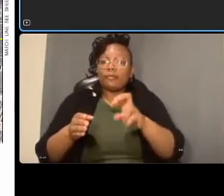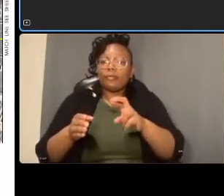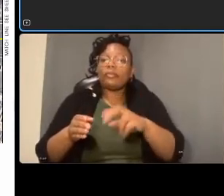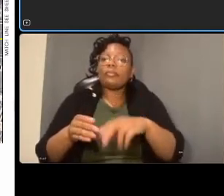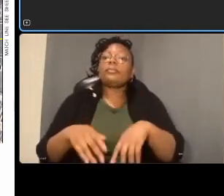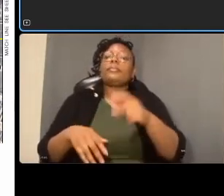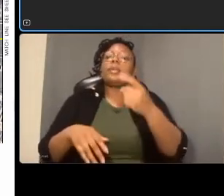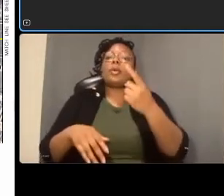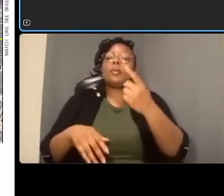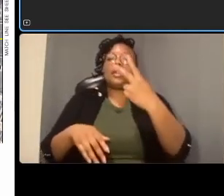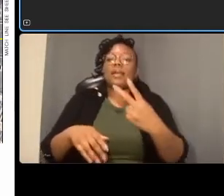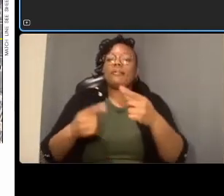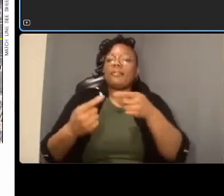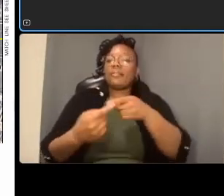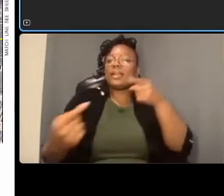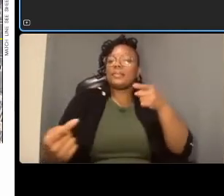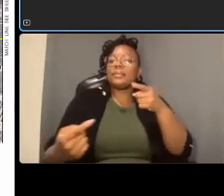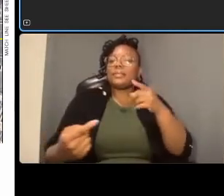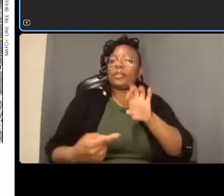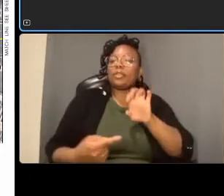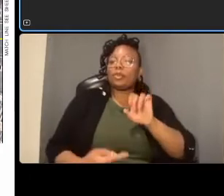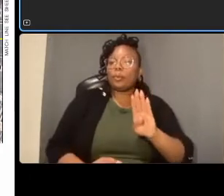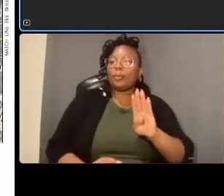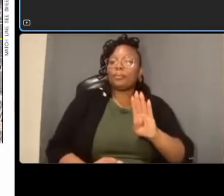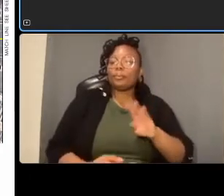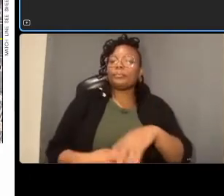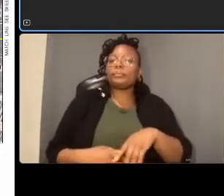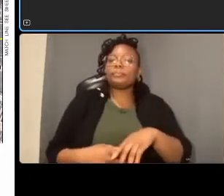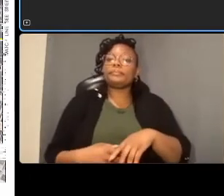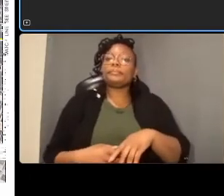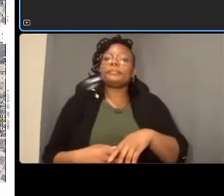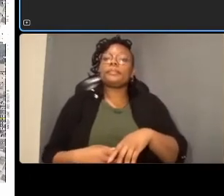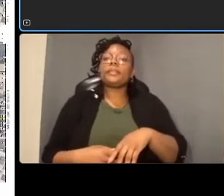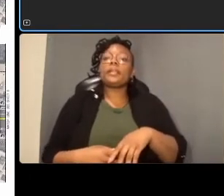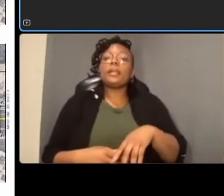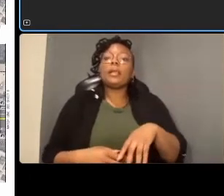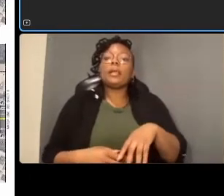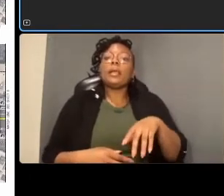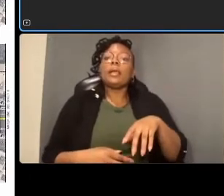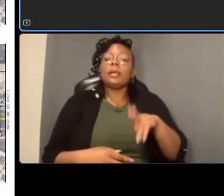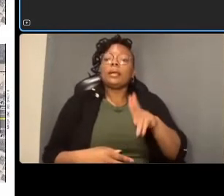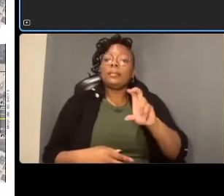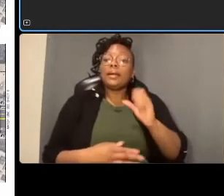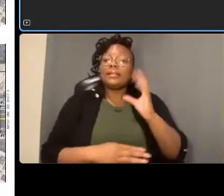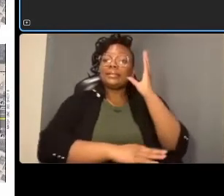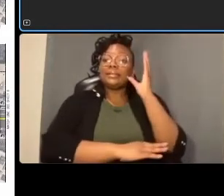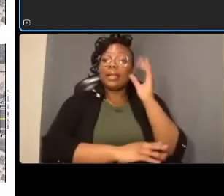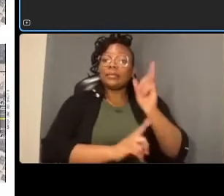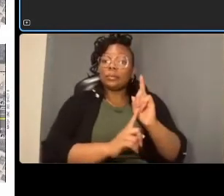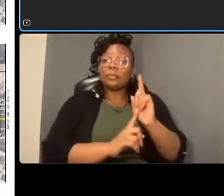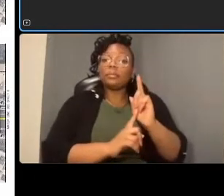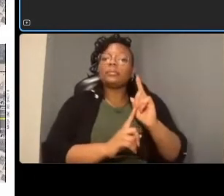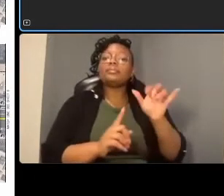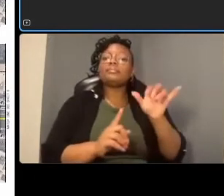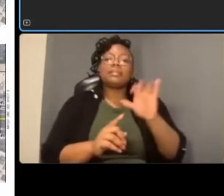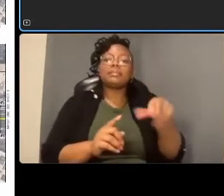segment um similar to other segments described will be relocated as far as far side bus stops